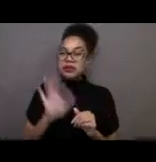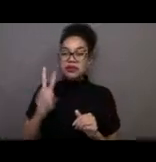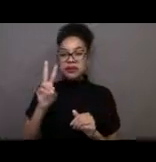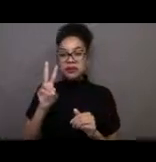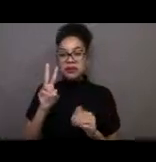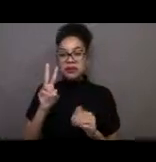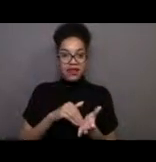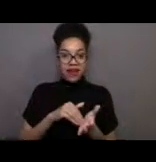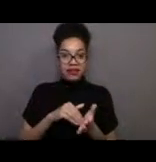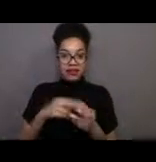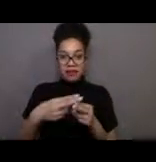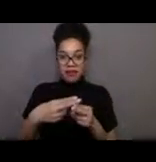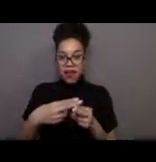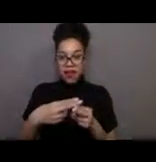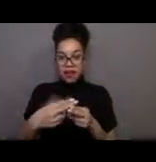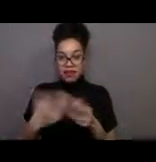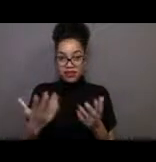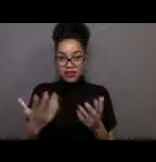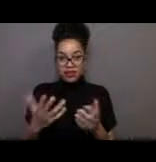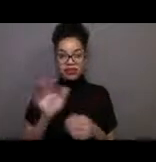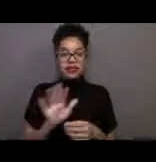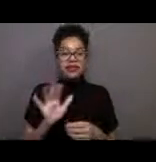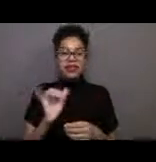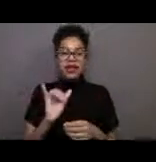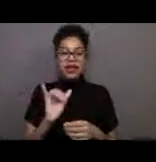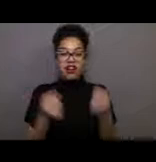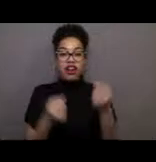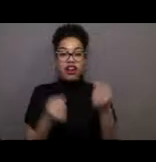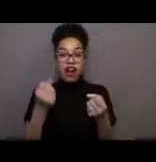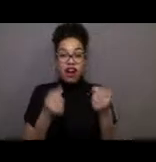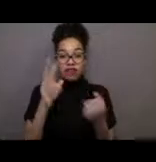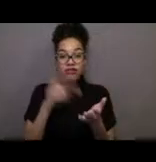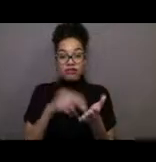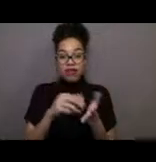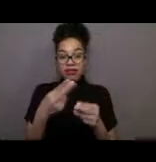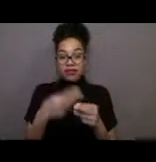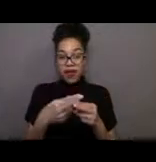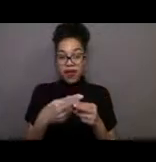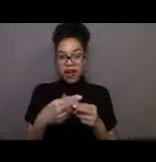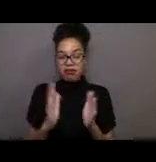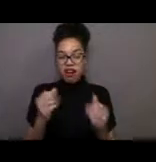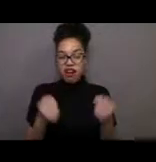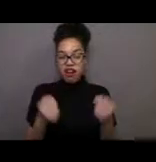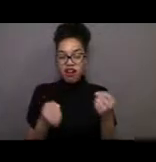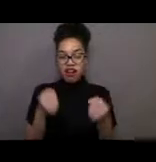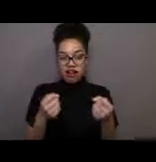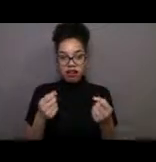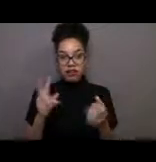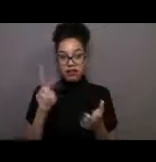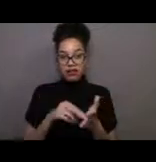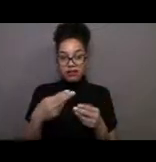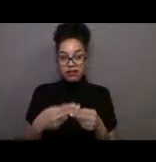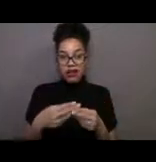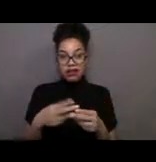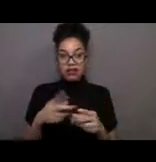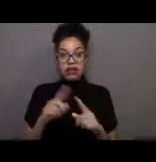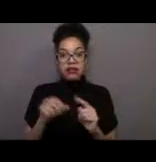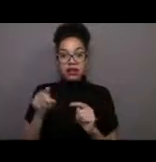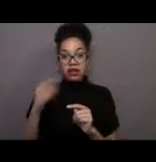which is about the size of a small car. So the one on the wall, you guys don't have a sense of scale, but it's about six feet long